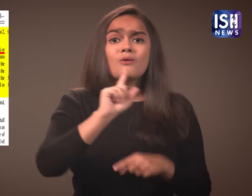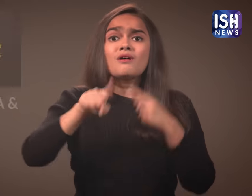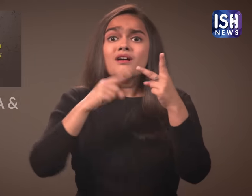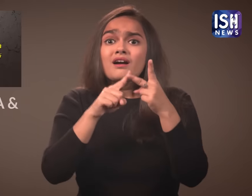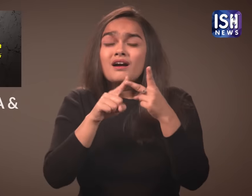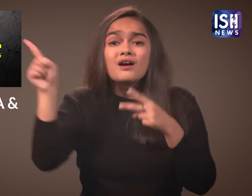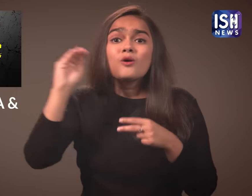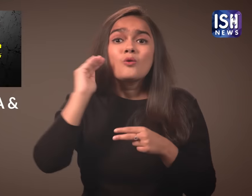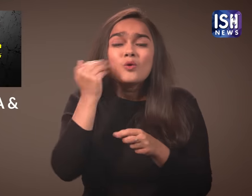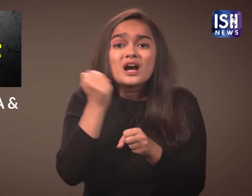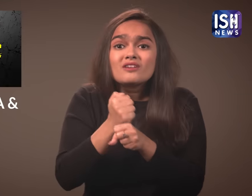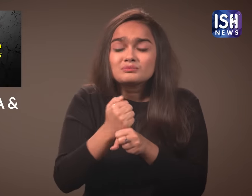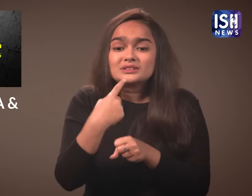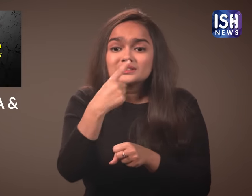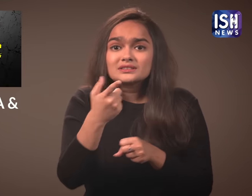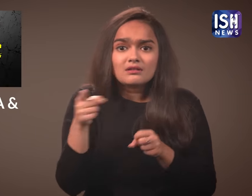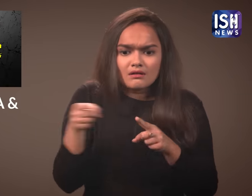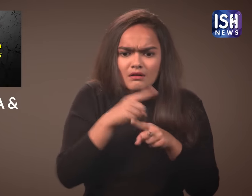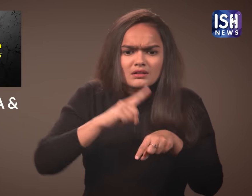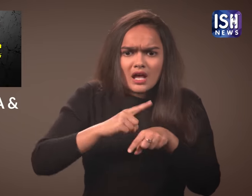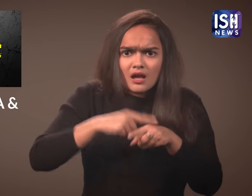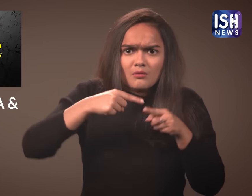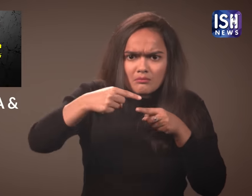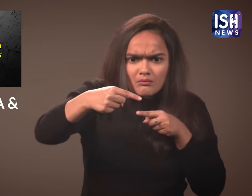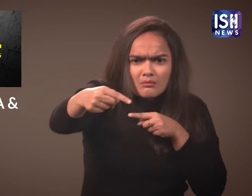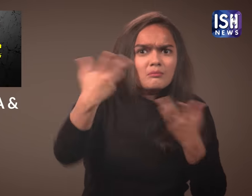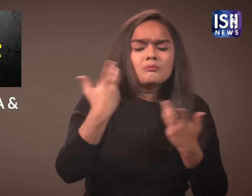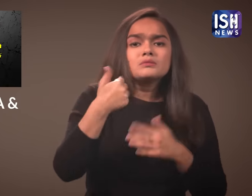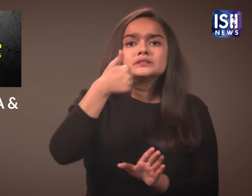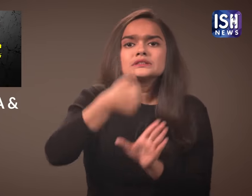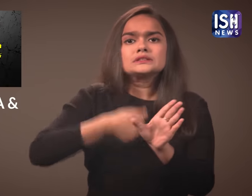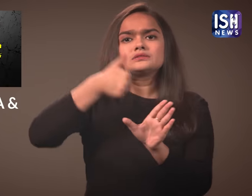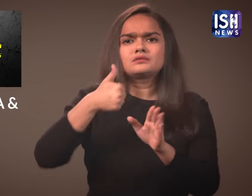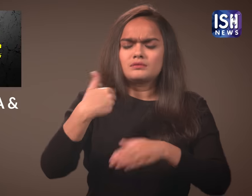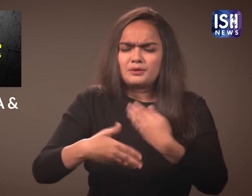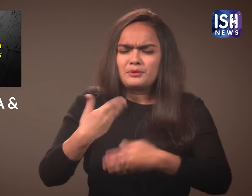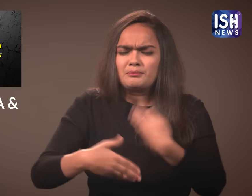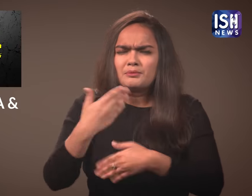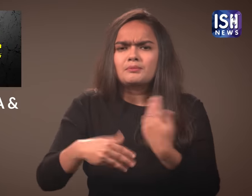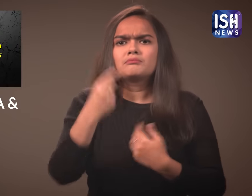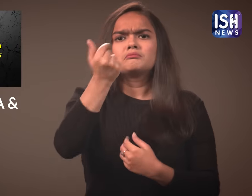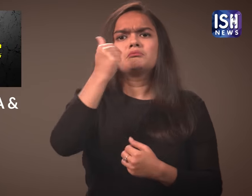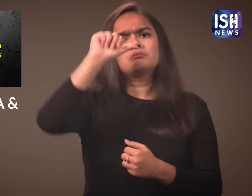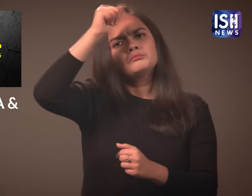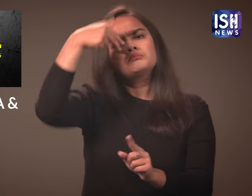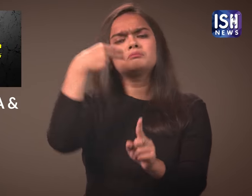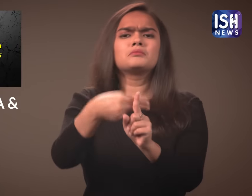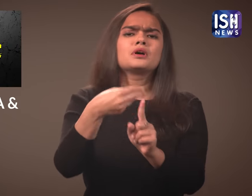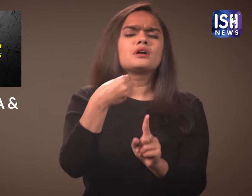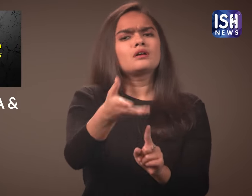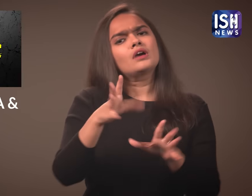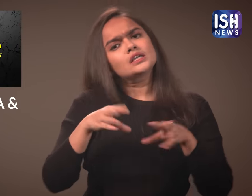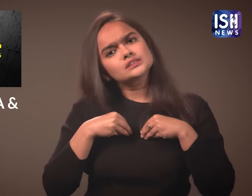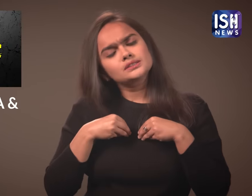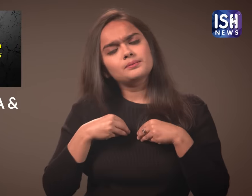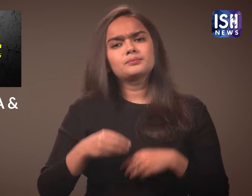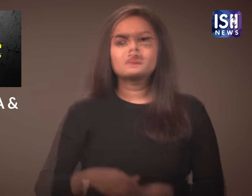The Government will give them fast track Indian citizenship in six years.